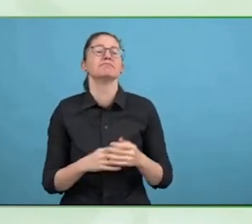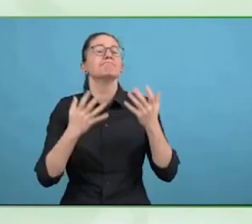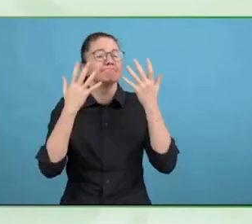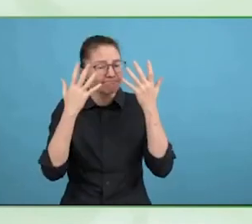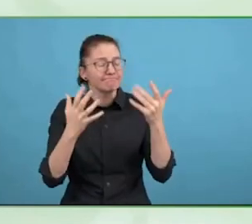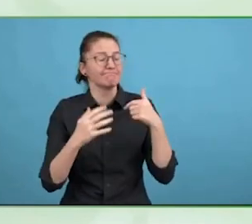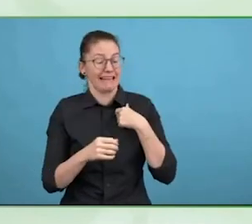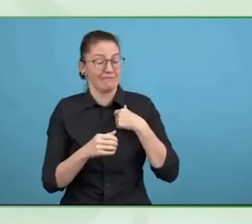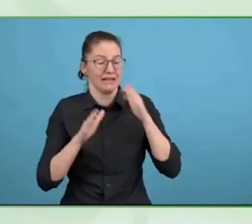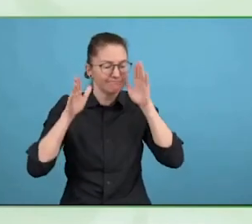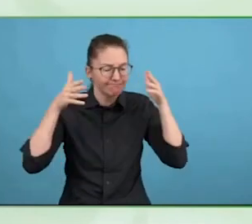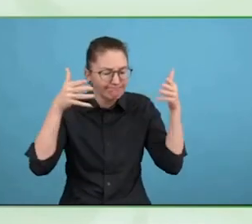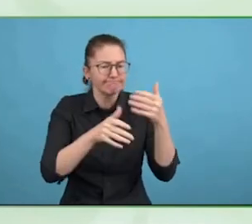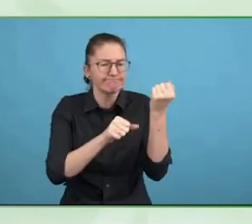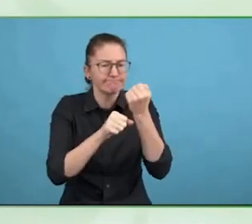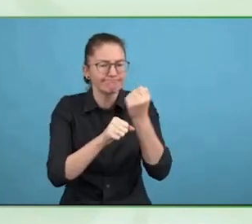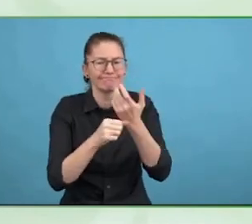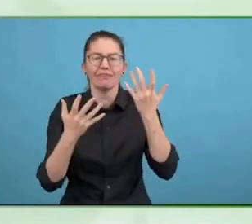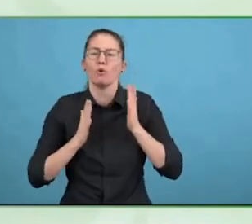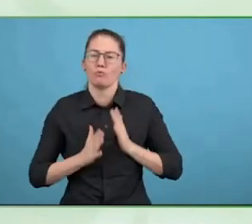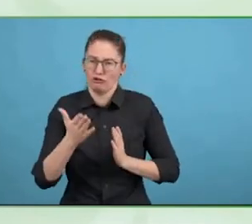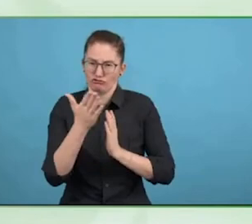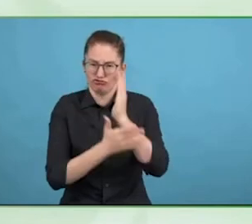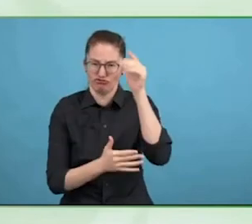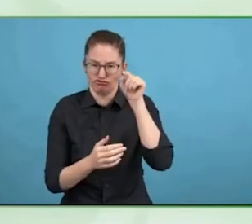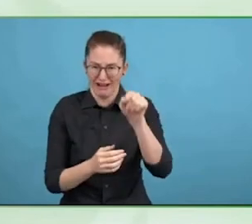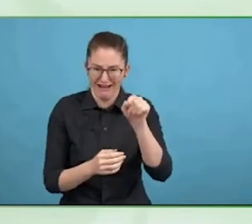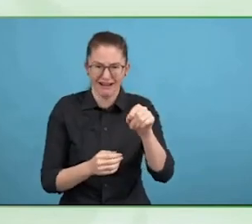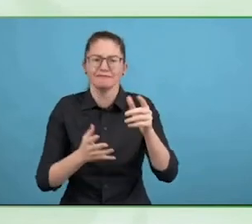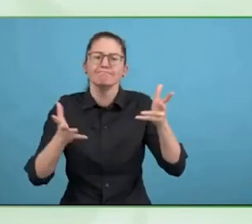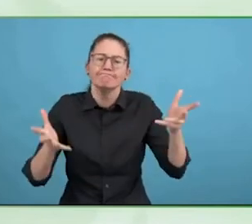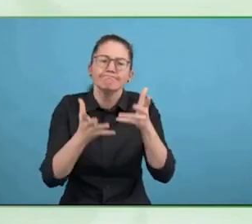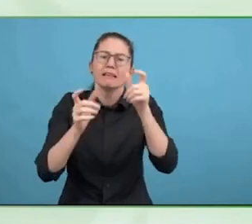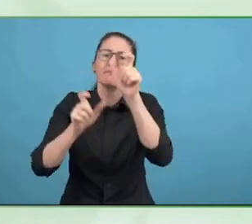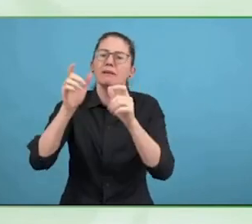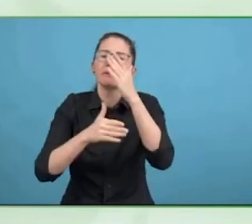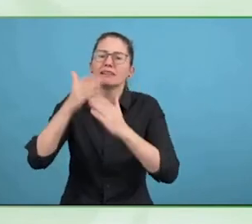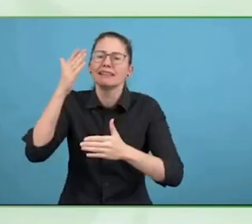Doing UK cases, with a focus on the Rights of Persons with